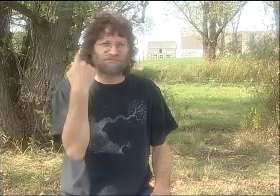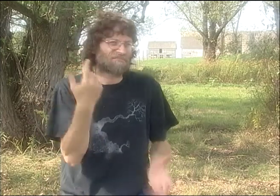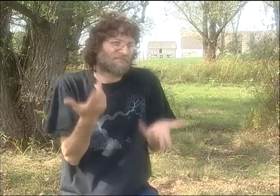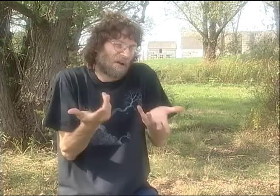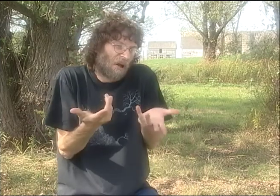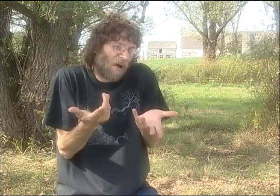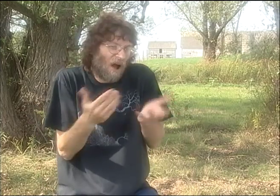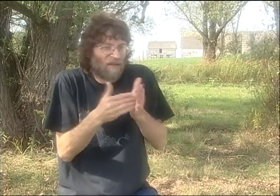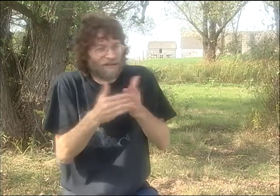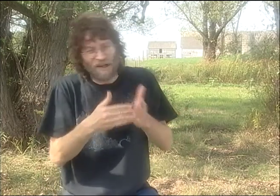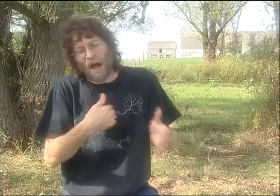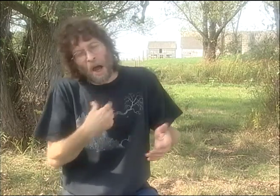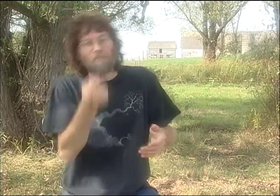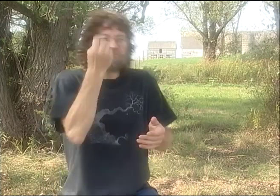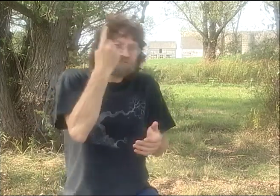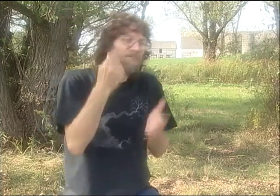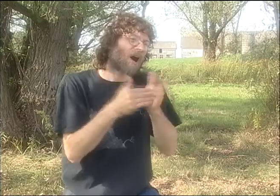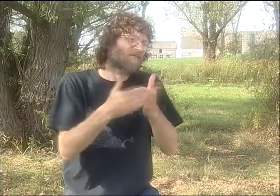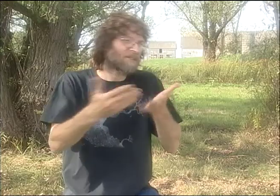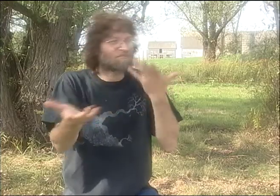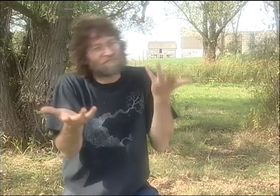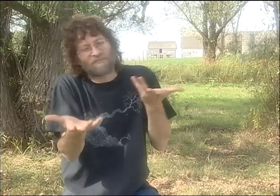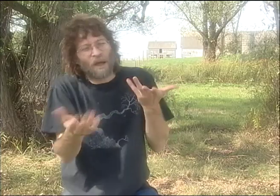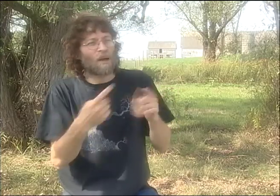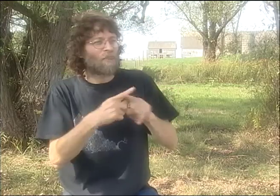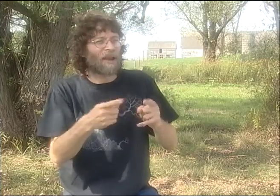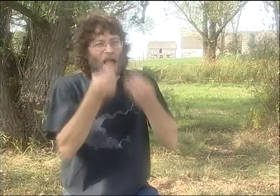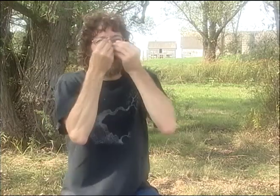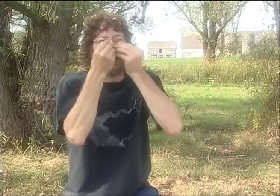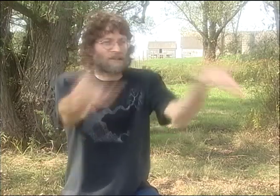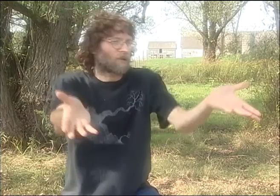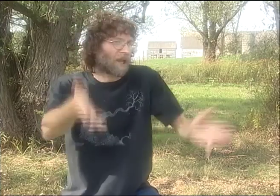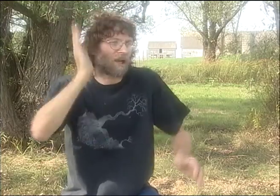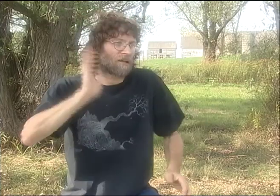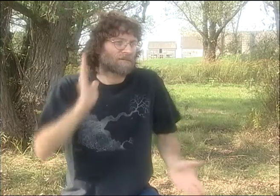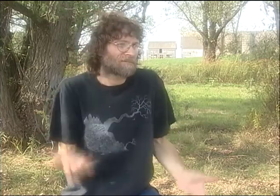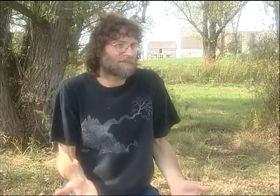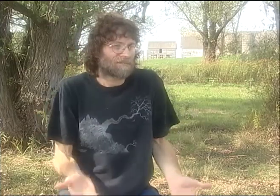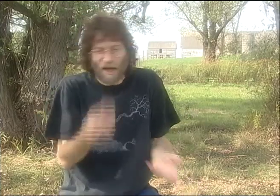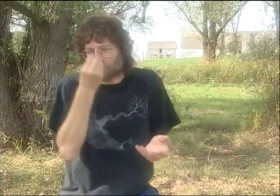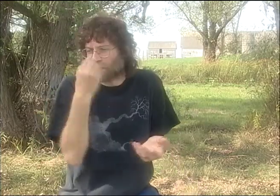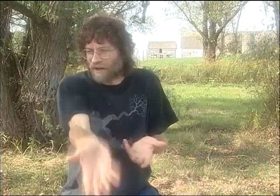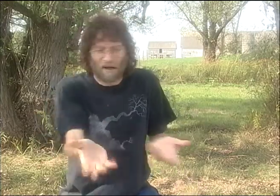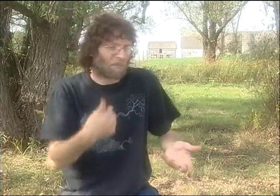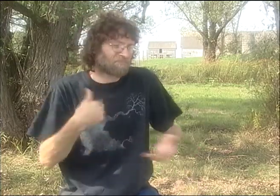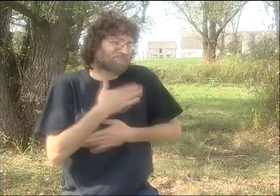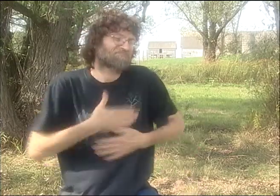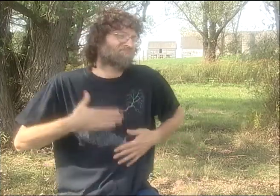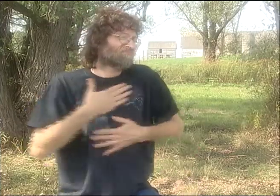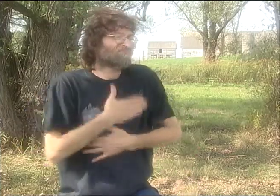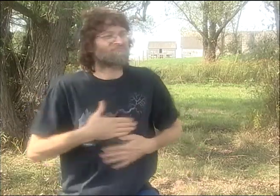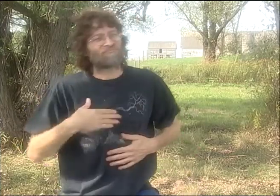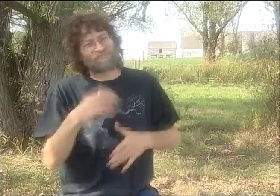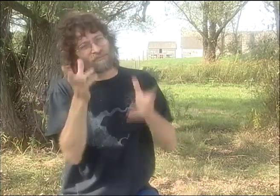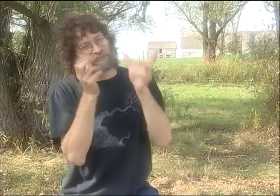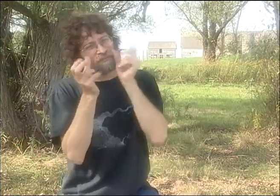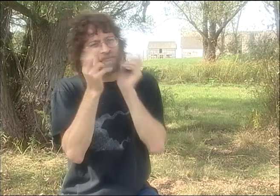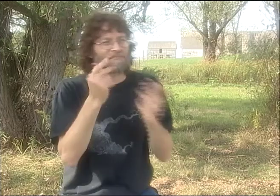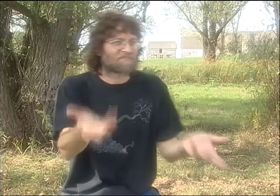OH, YEAH. BIRD BRAIN. NOPE, I DID NOT UNDERSTAND IT. QUITE OFTEN I GOT IT, OTHER TIMES I DIDN'T, BUT I REALLY DIDN'T CARE.